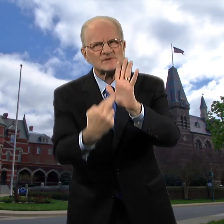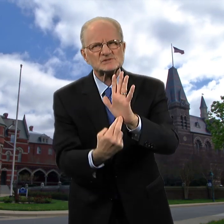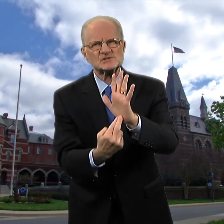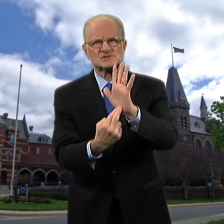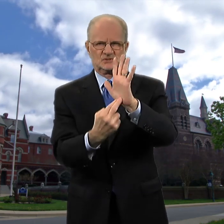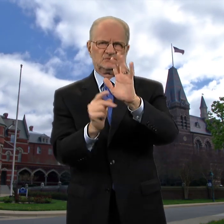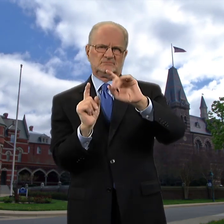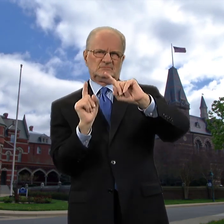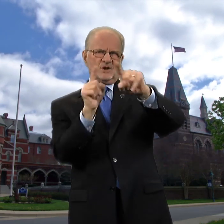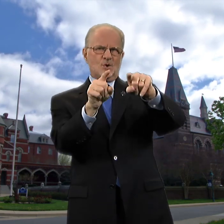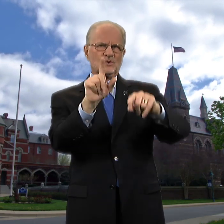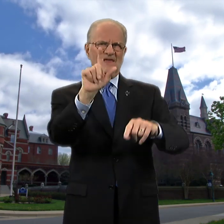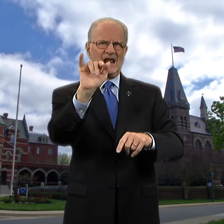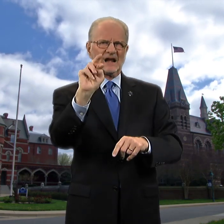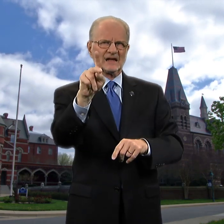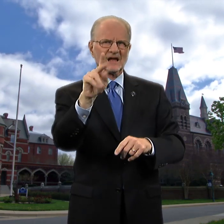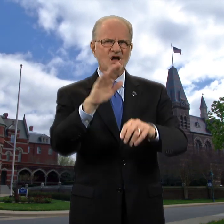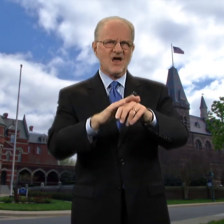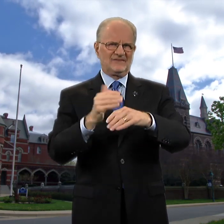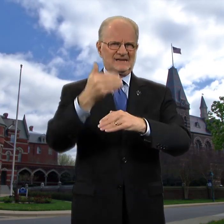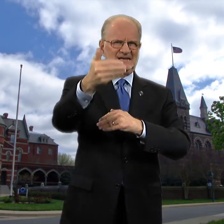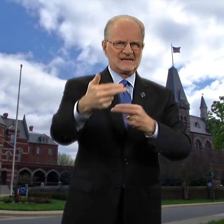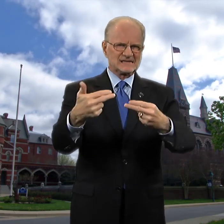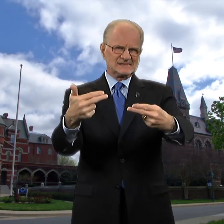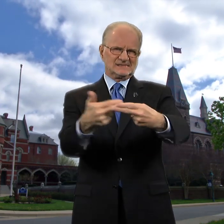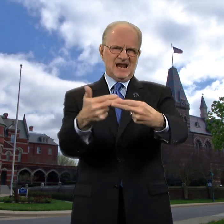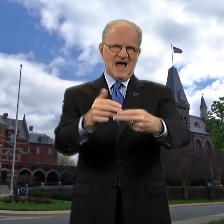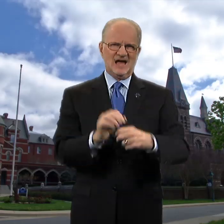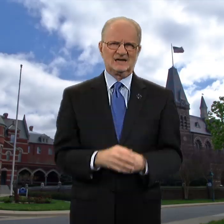To register, go to the link on the next slide.